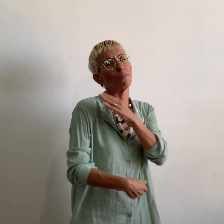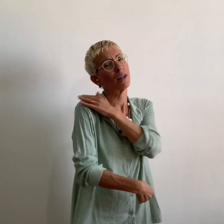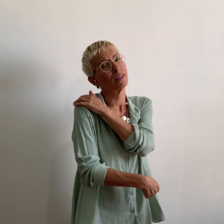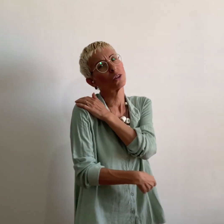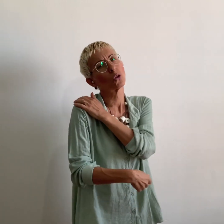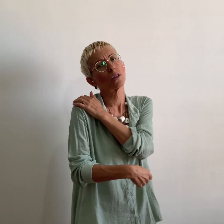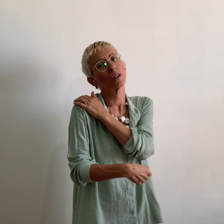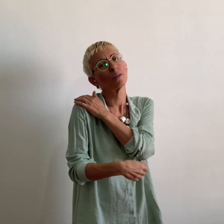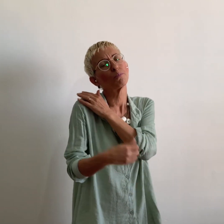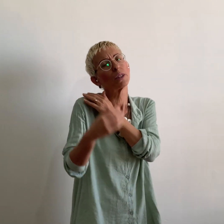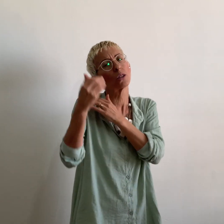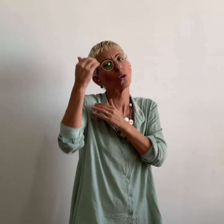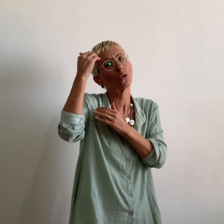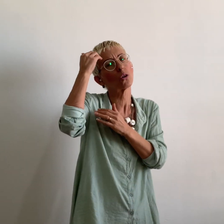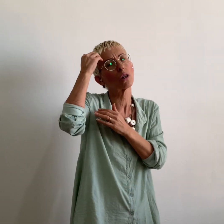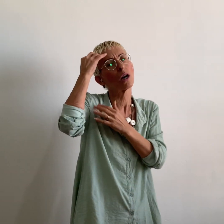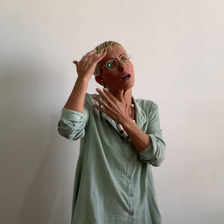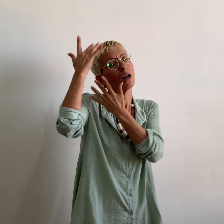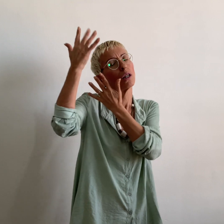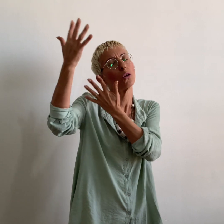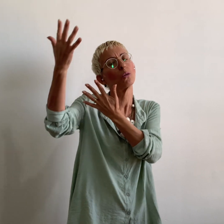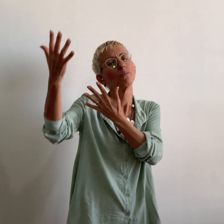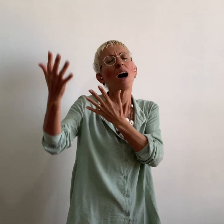wake me up from a dream